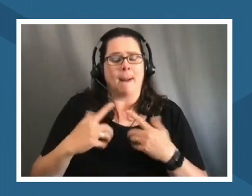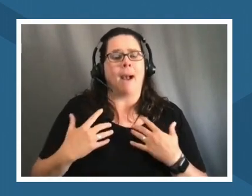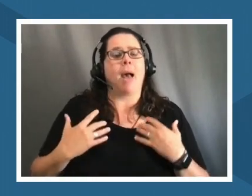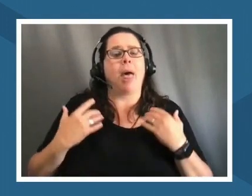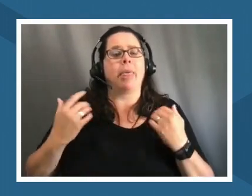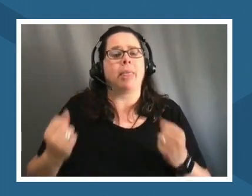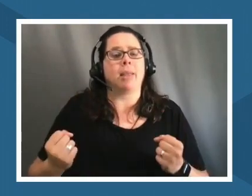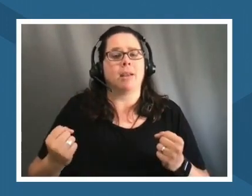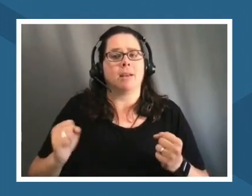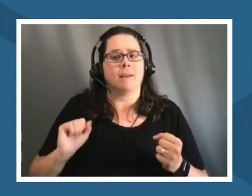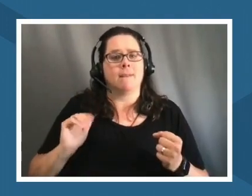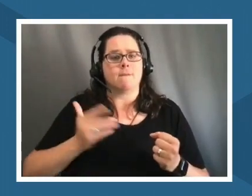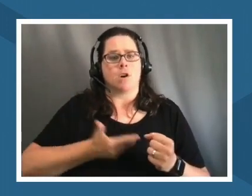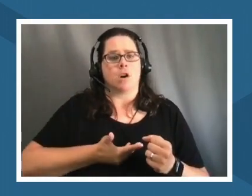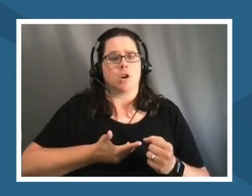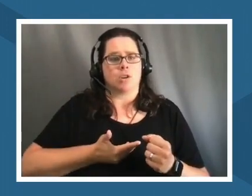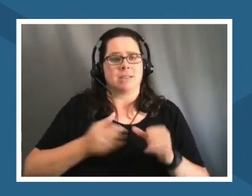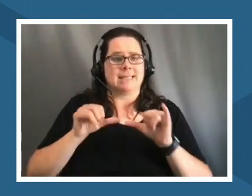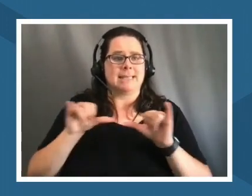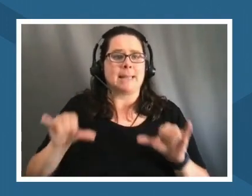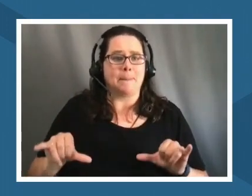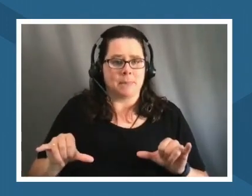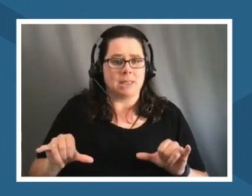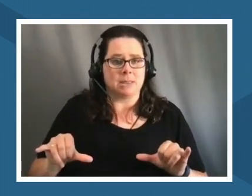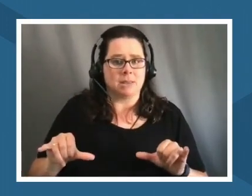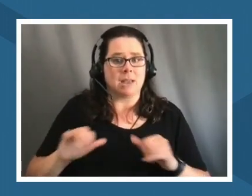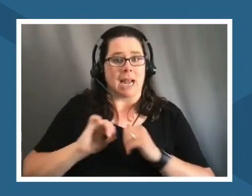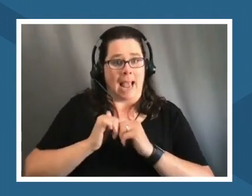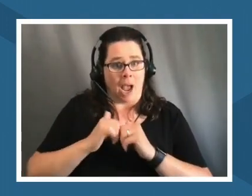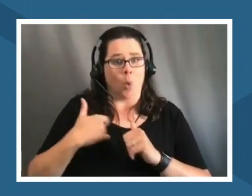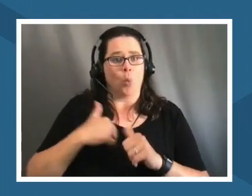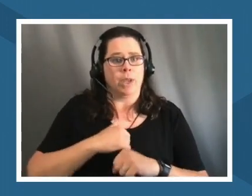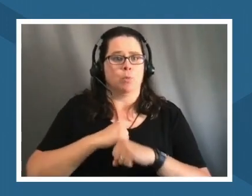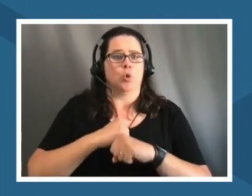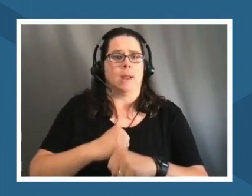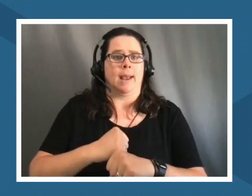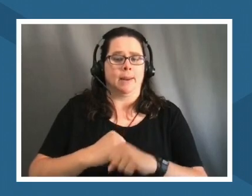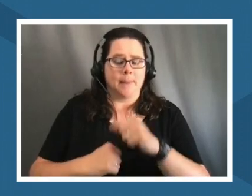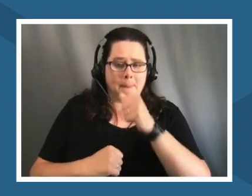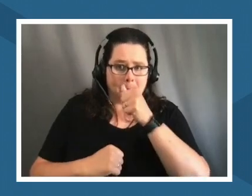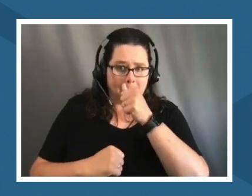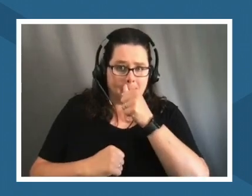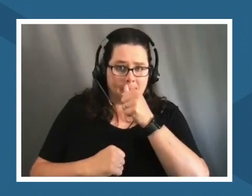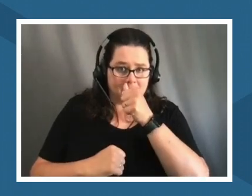our system and and how we are protecting